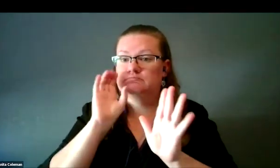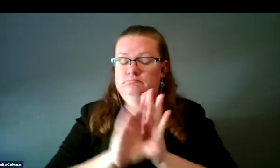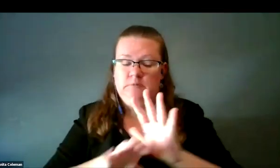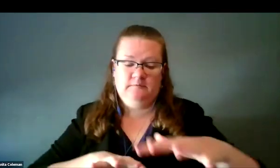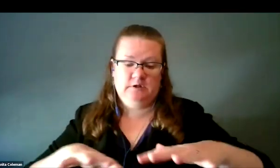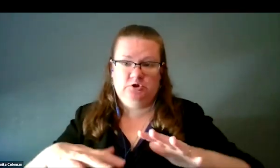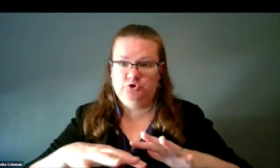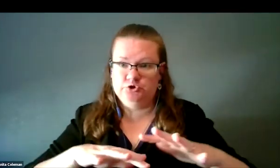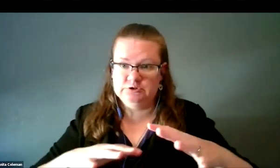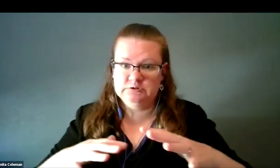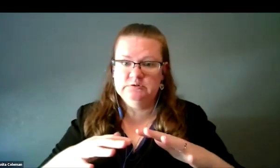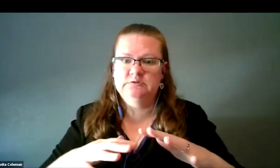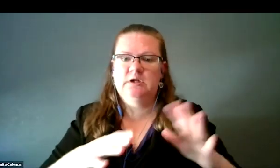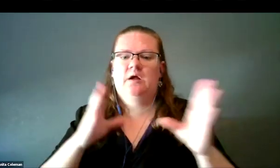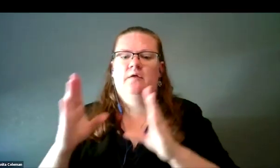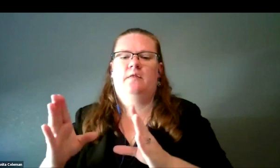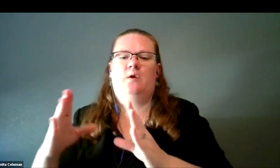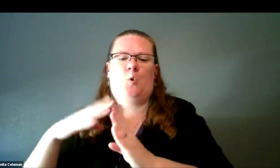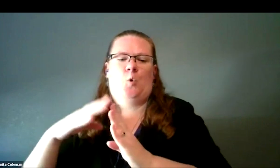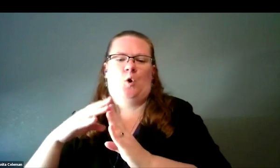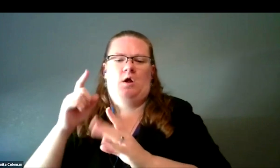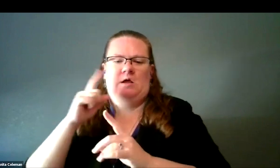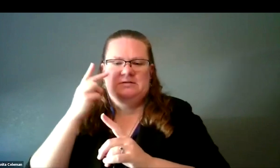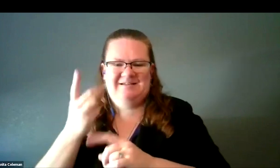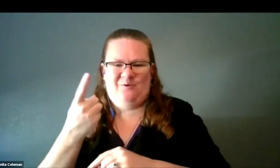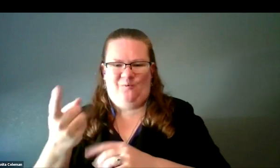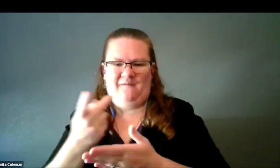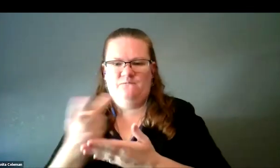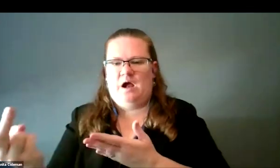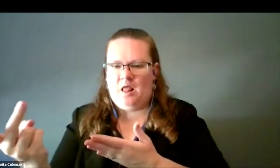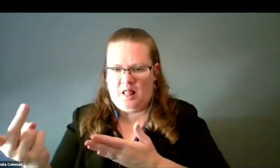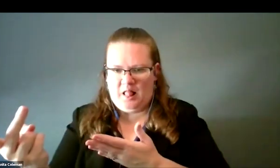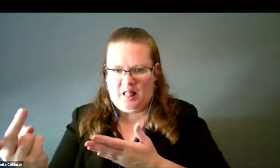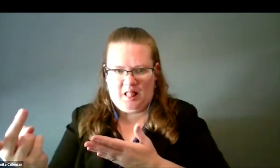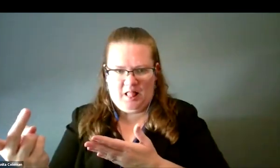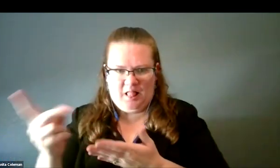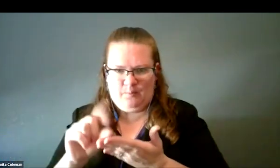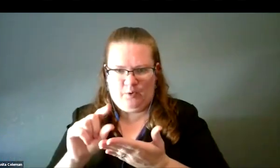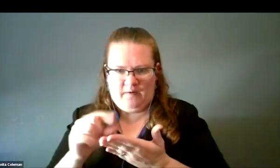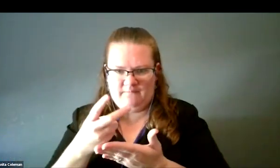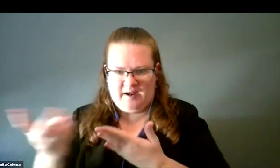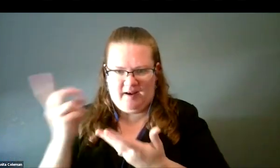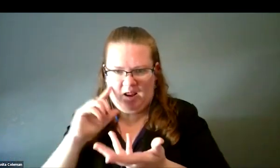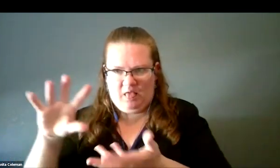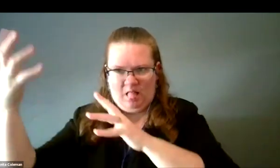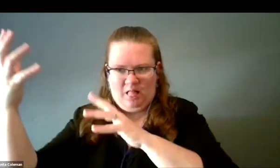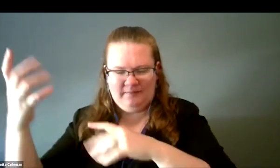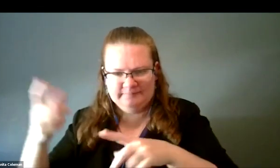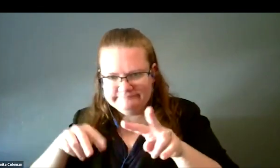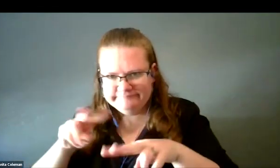the materials and in the corner, I show a field print where it made spaghetti all over the printer and of course, we couldn't use it.